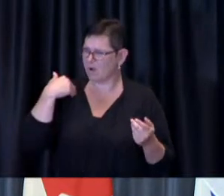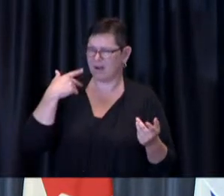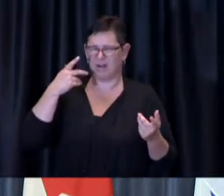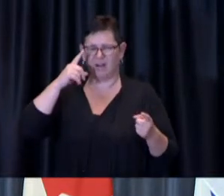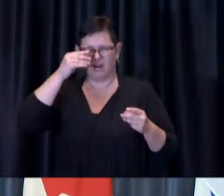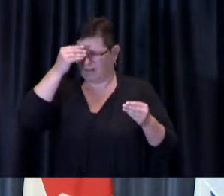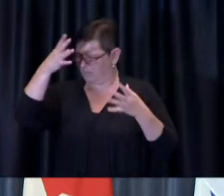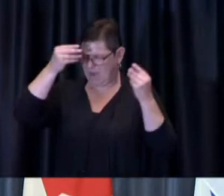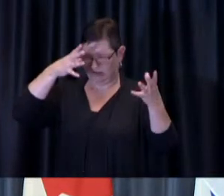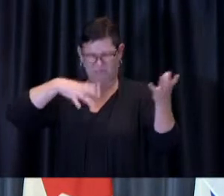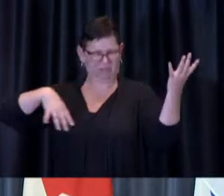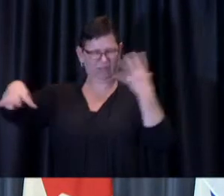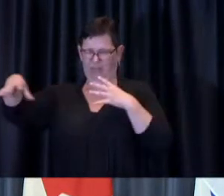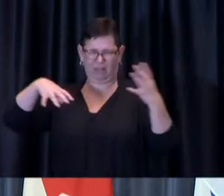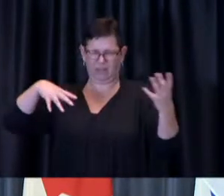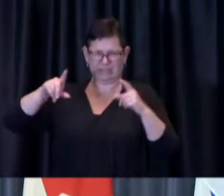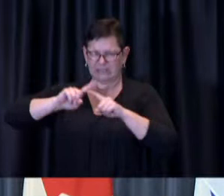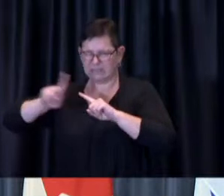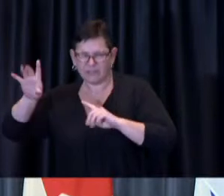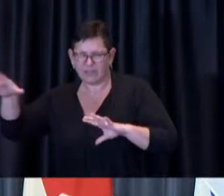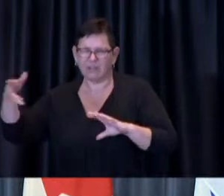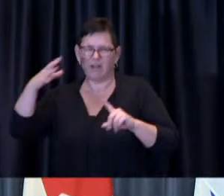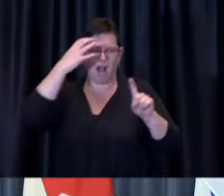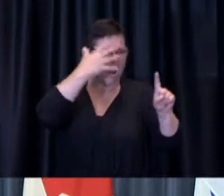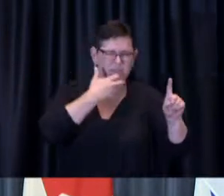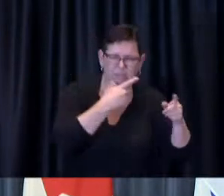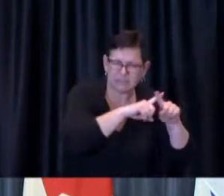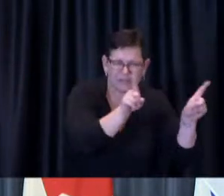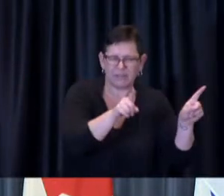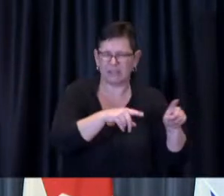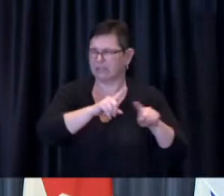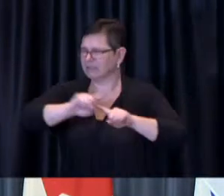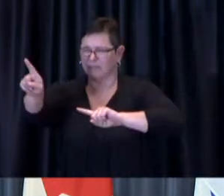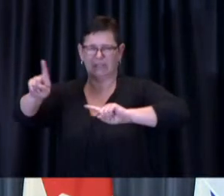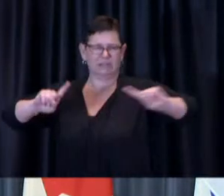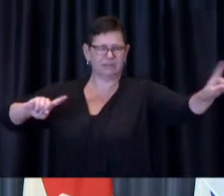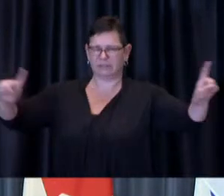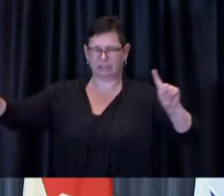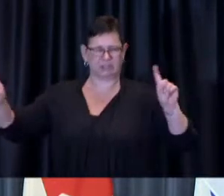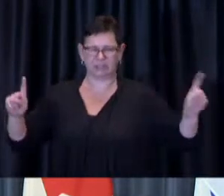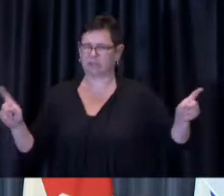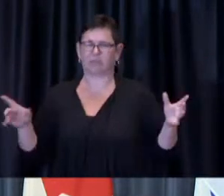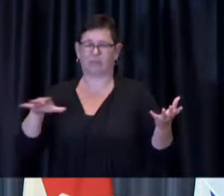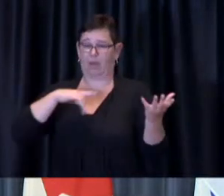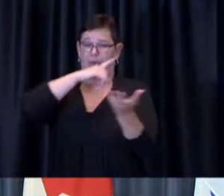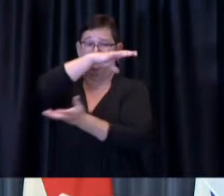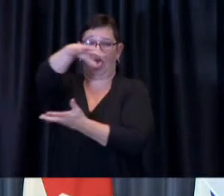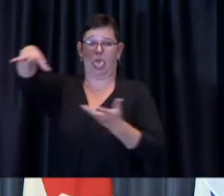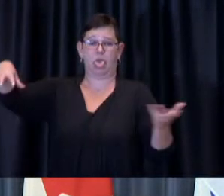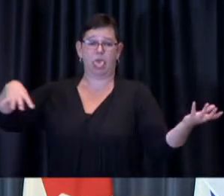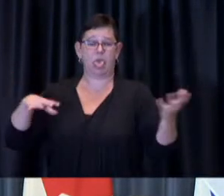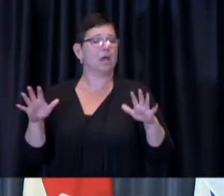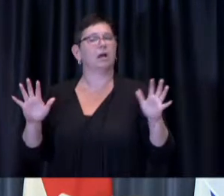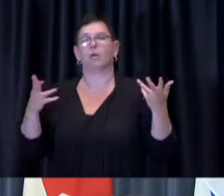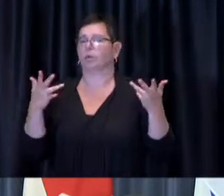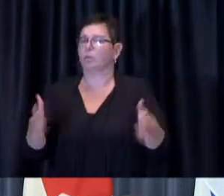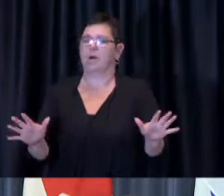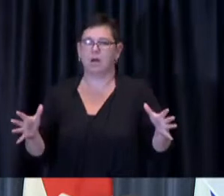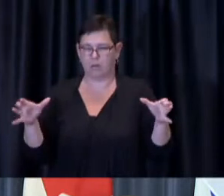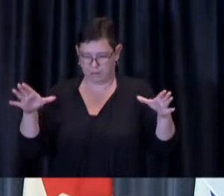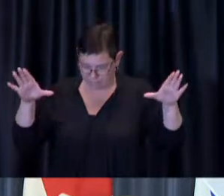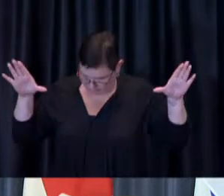for themselves i think it just creates uh you know more confusion than might be desirable dr de Villa